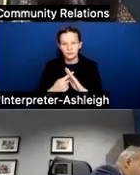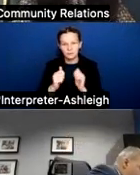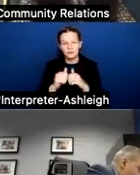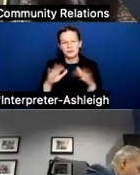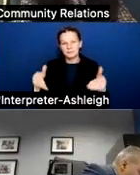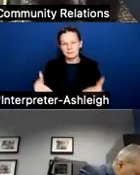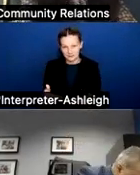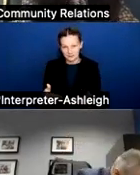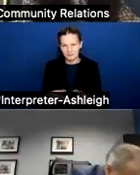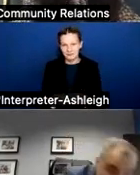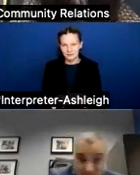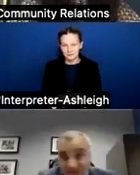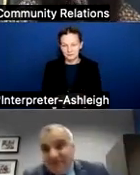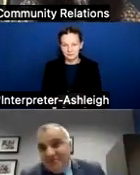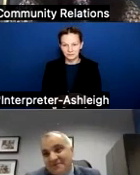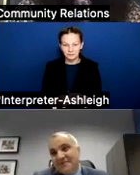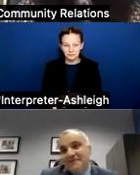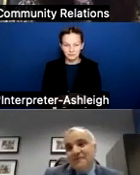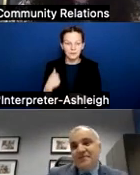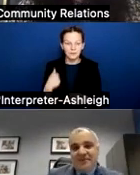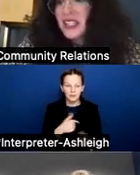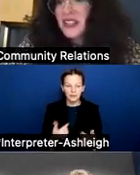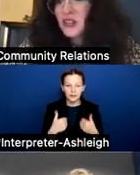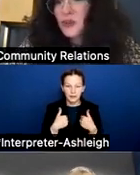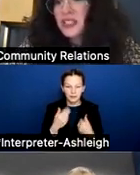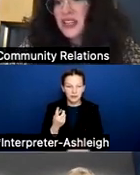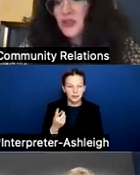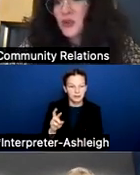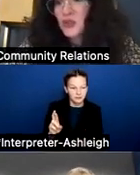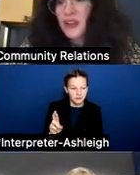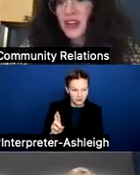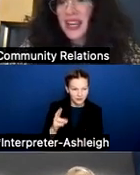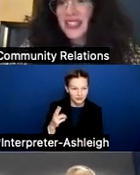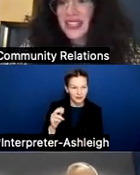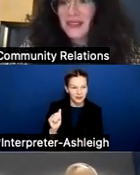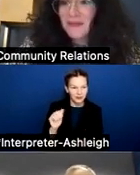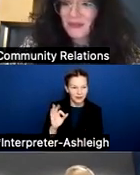we're gonna introduce some of our panelists. So we have Dr. Hafedh Azaiez. He is the superintendent school for Round Rock ISD.